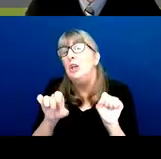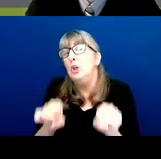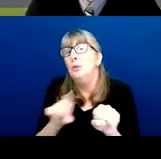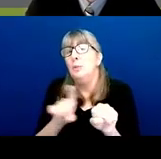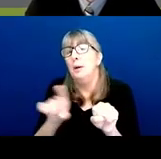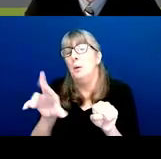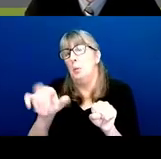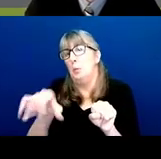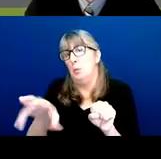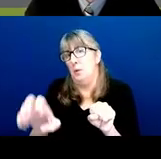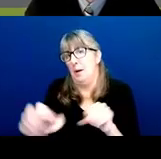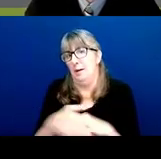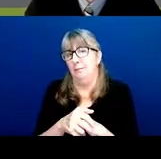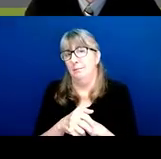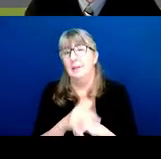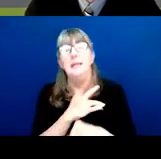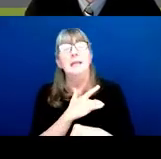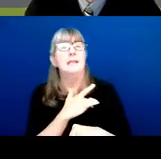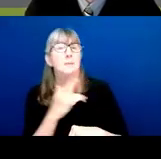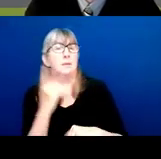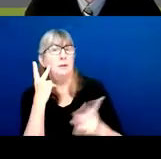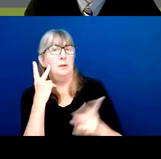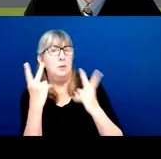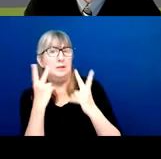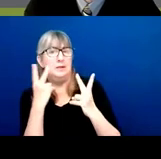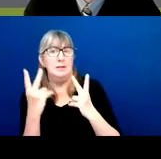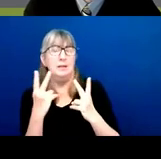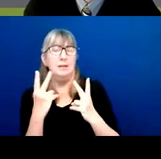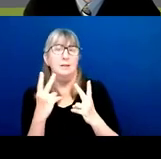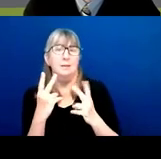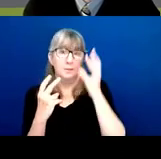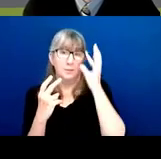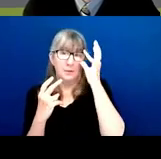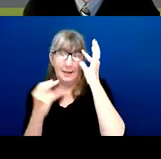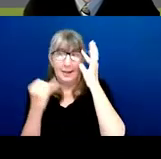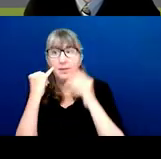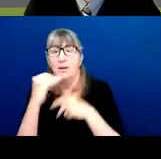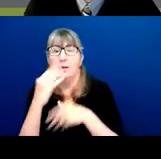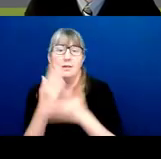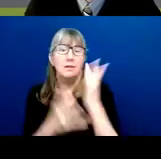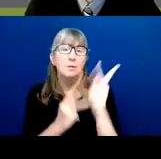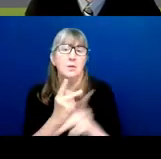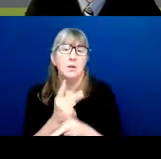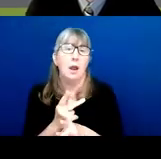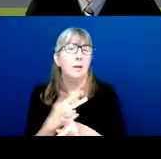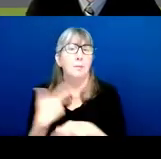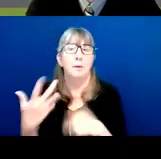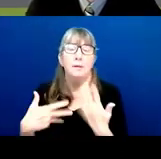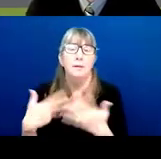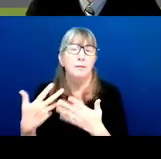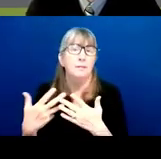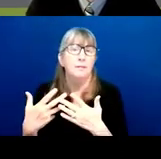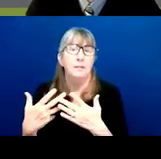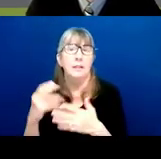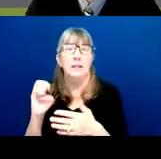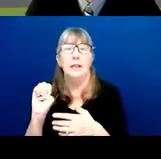and we would typically see that in cases where there is some type of exigent public health crisis